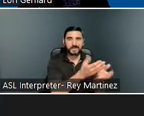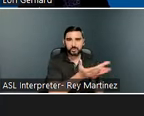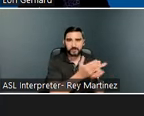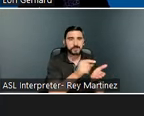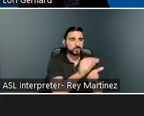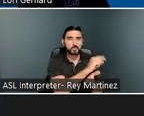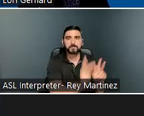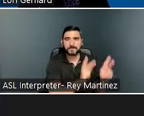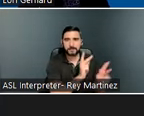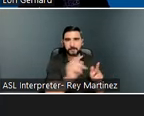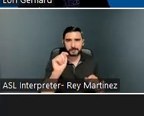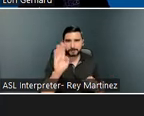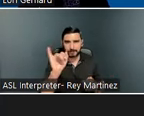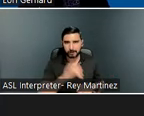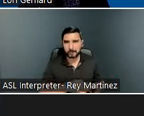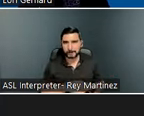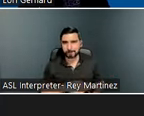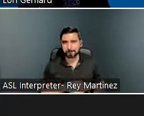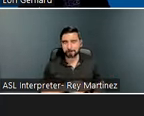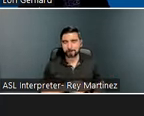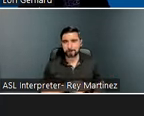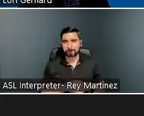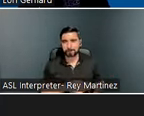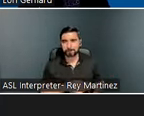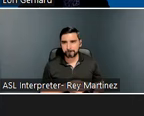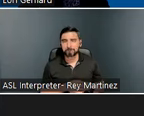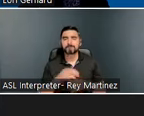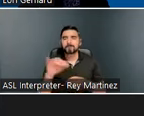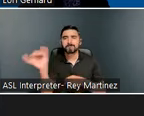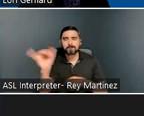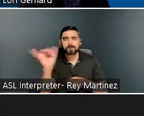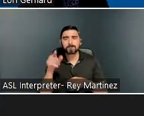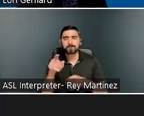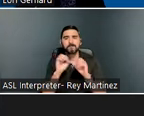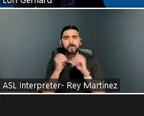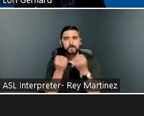traumatic brain injury. And also, organizations that partner with housing agencies that provide